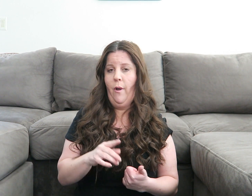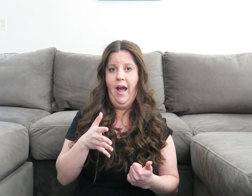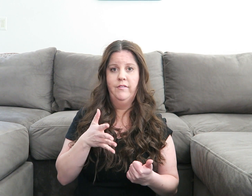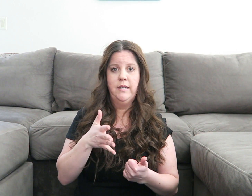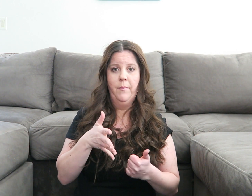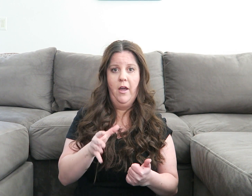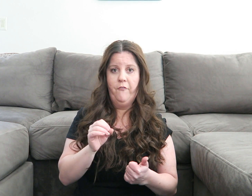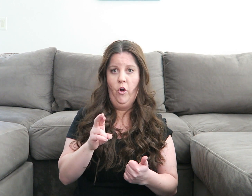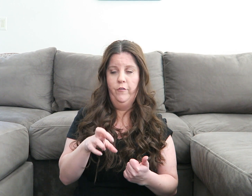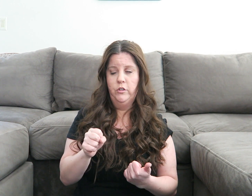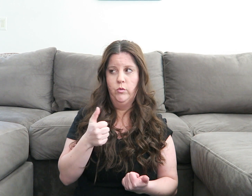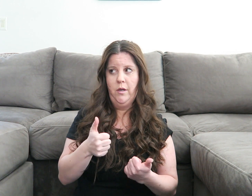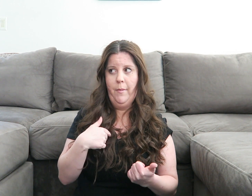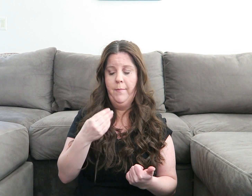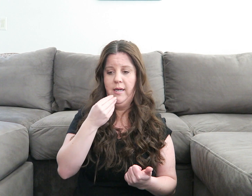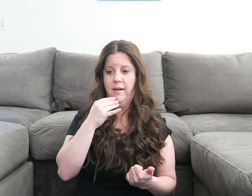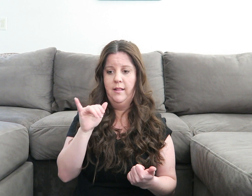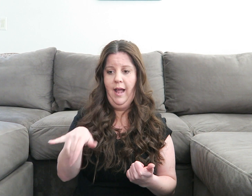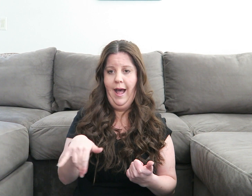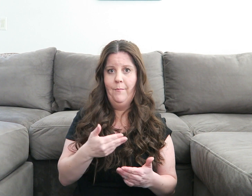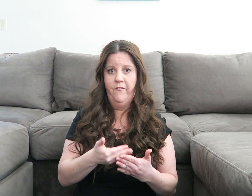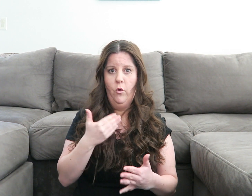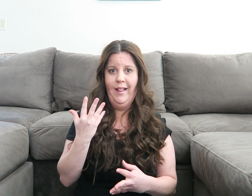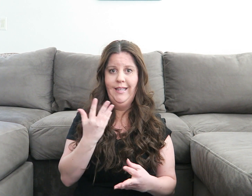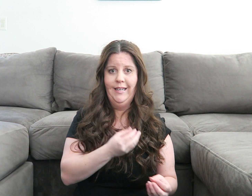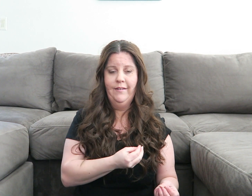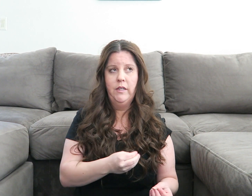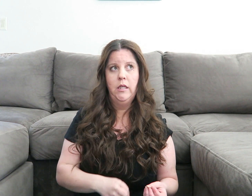So, I have some leftovers which I'm probably gonna eat that before I leave